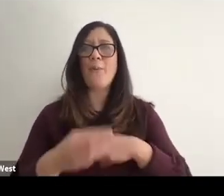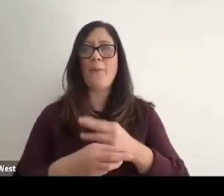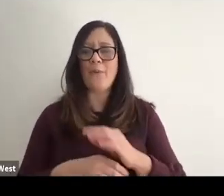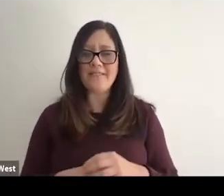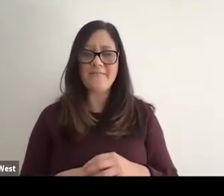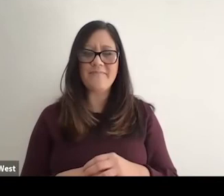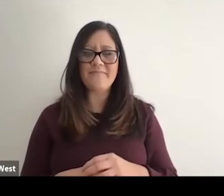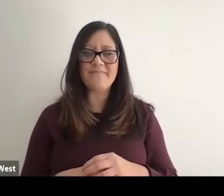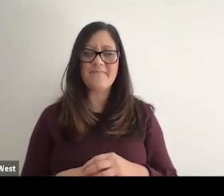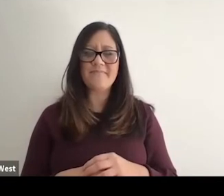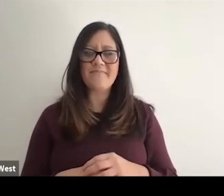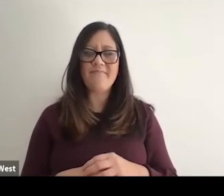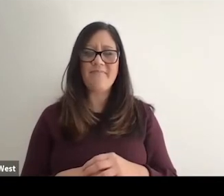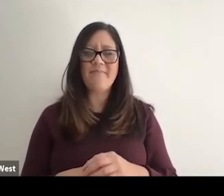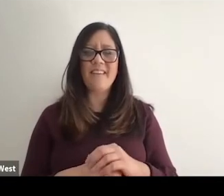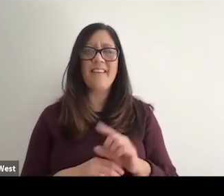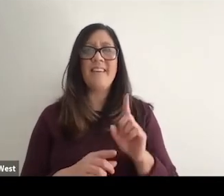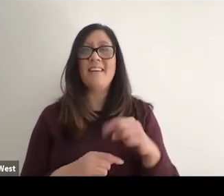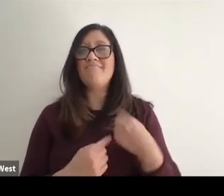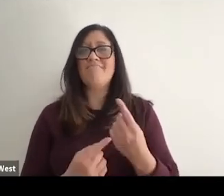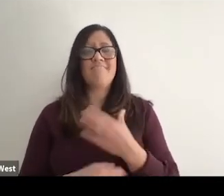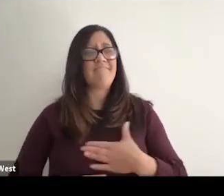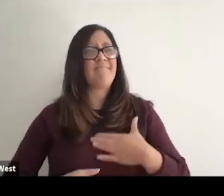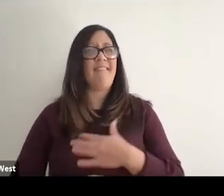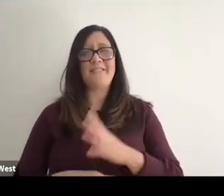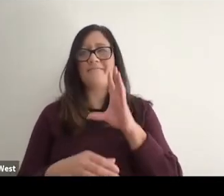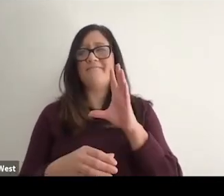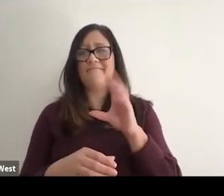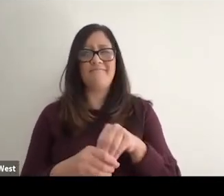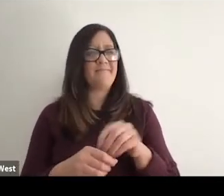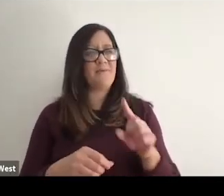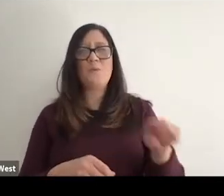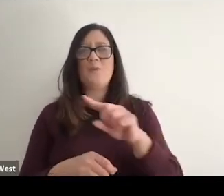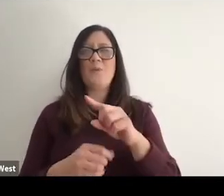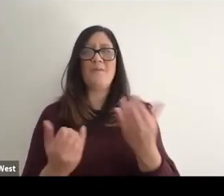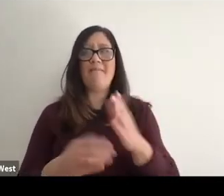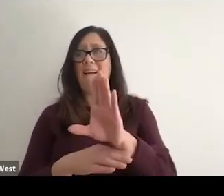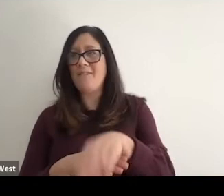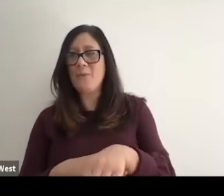do I think so? It's just been such a pleasure being with you this afternoon or this